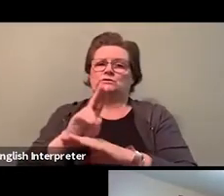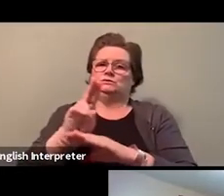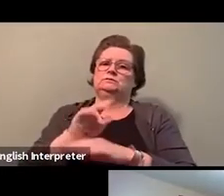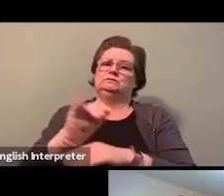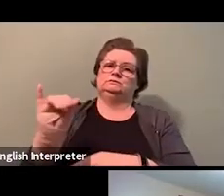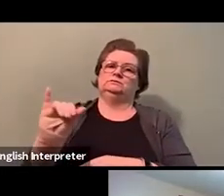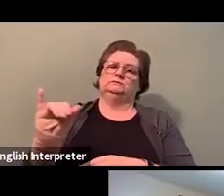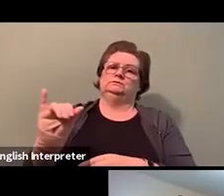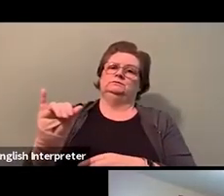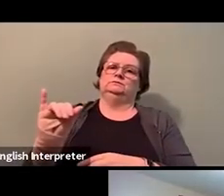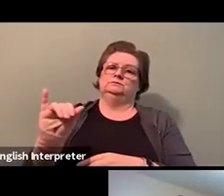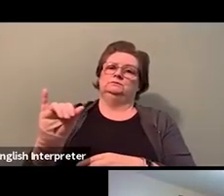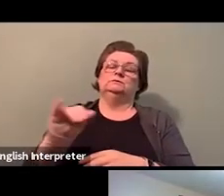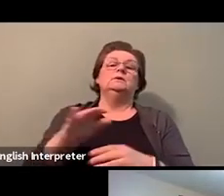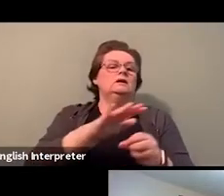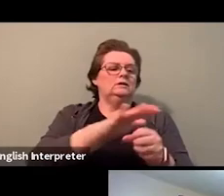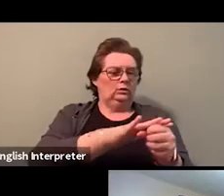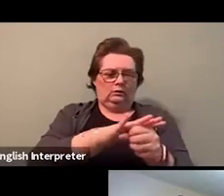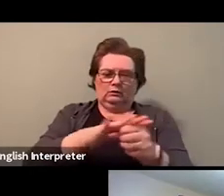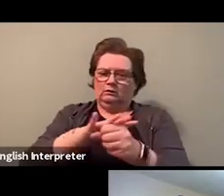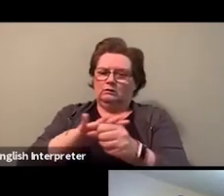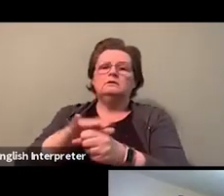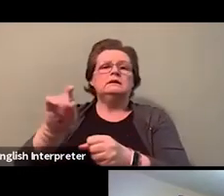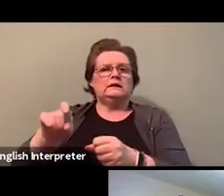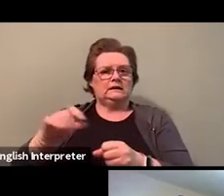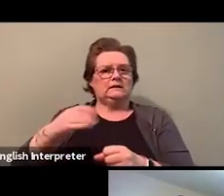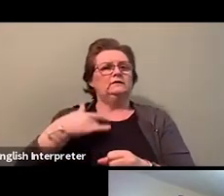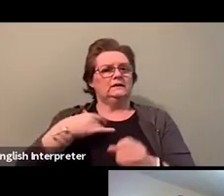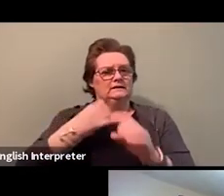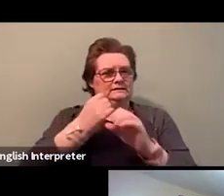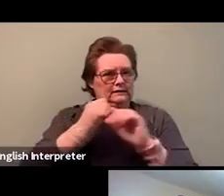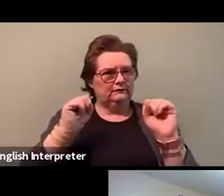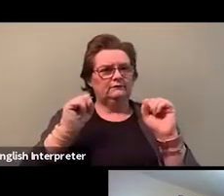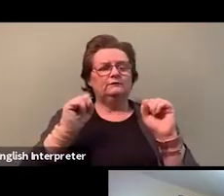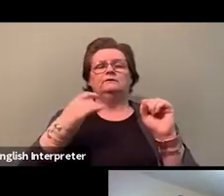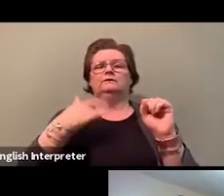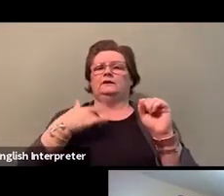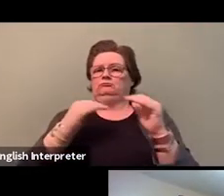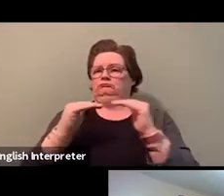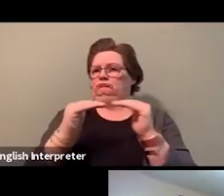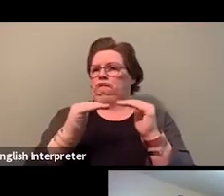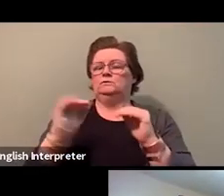at the local level. Because in CUPE, we know that there's power in our union,